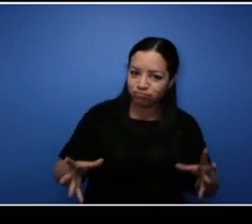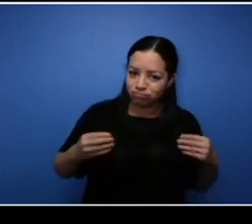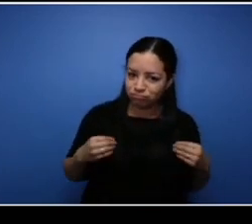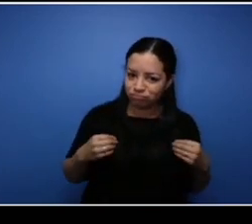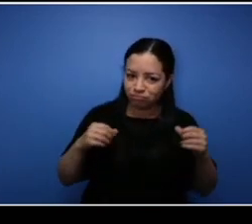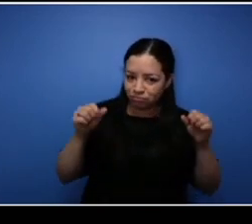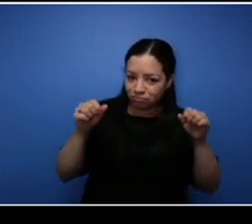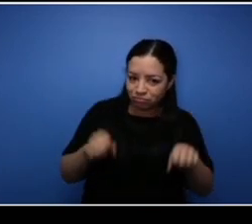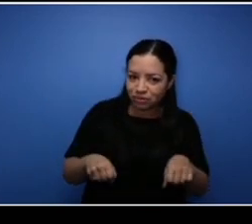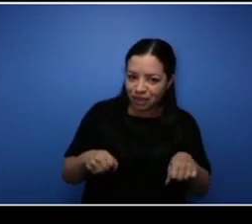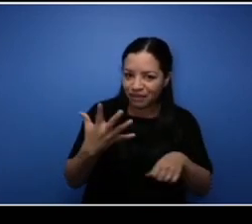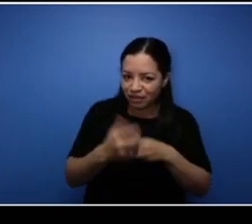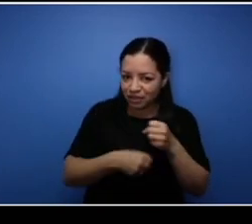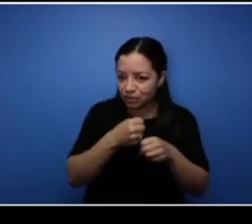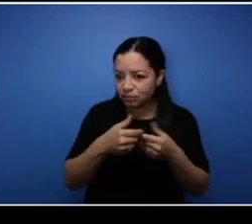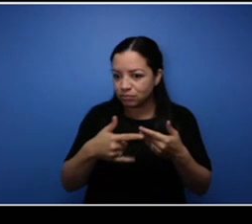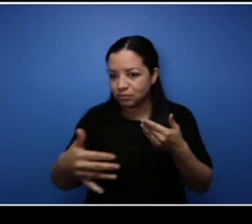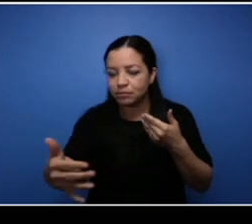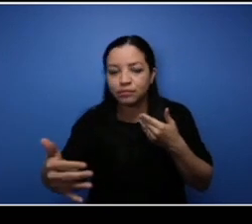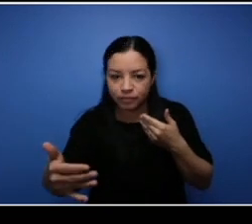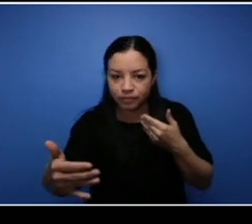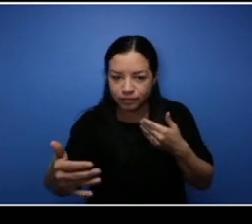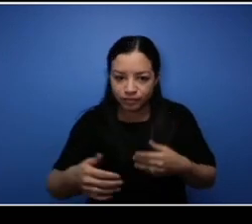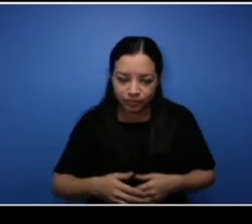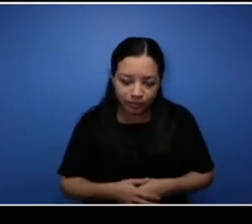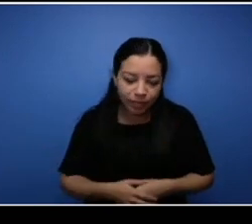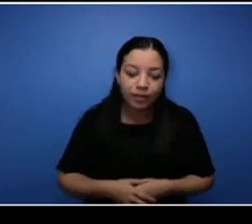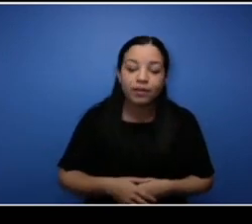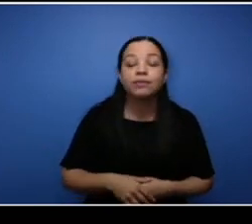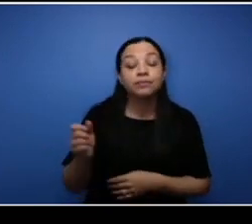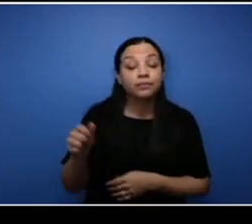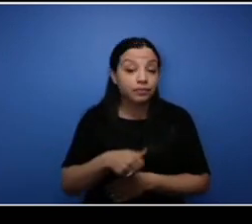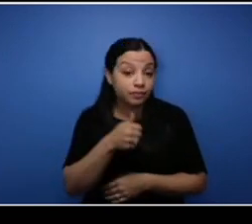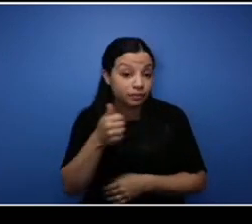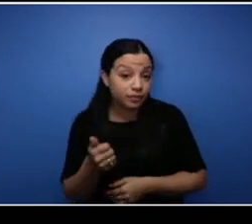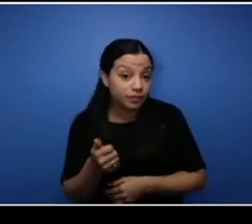next five years. One of the other things like you know we want to take a look at our customer